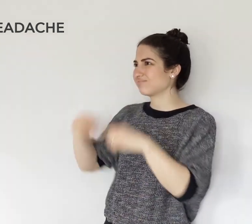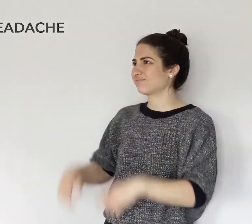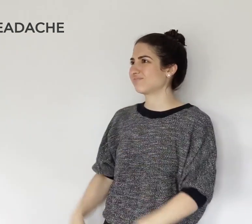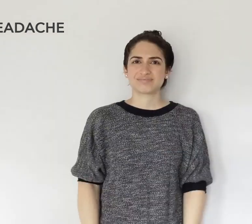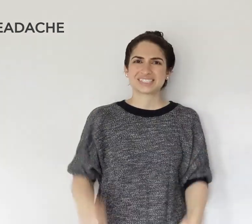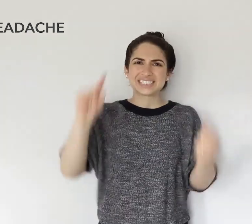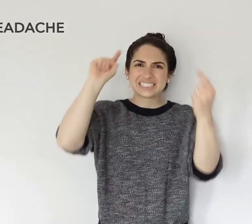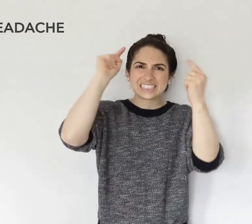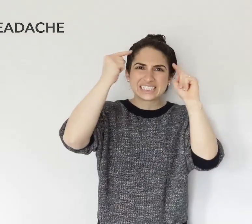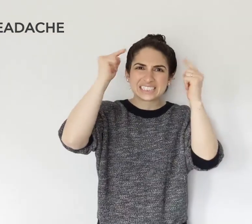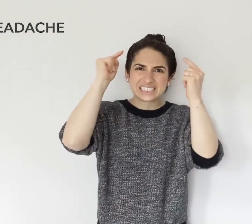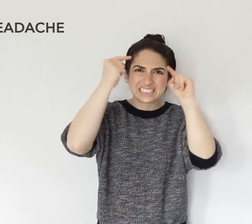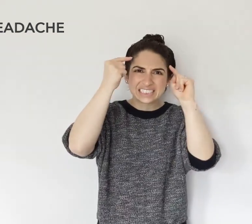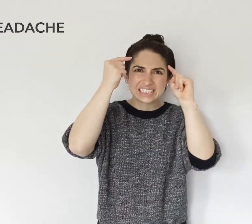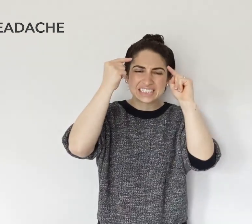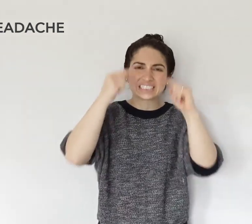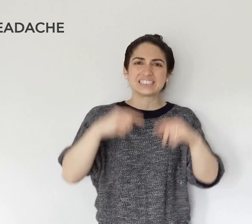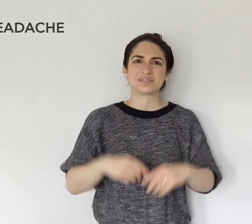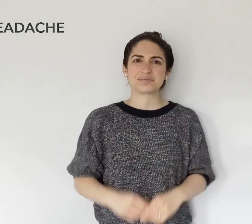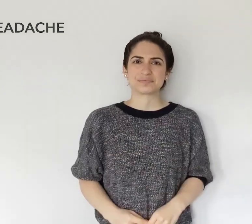HEADACHE